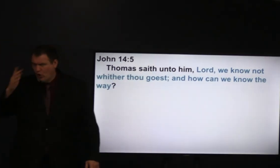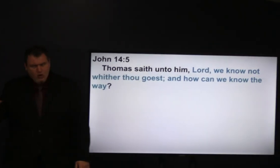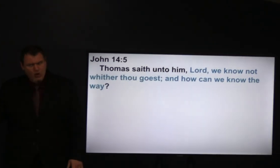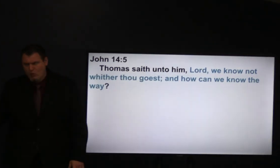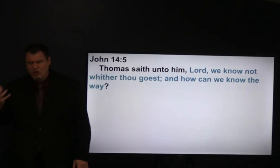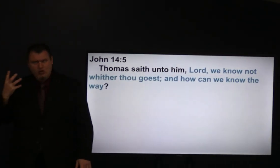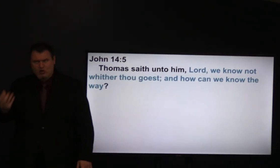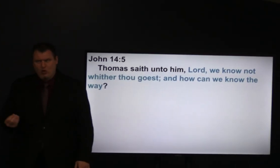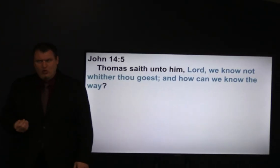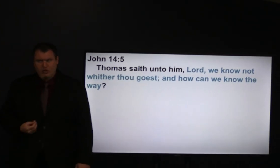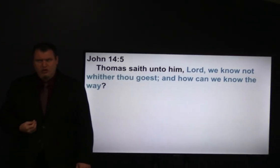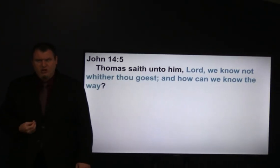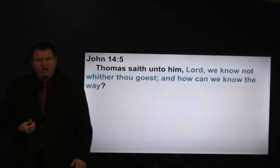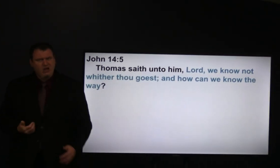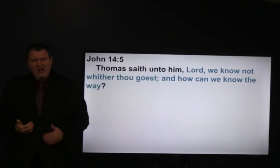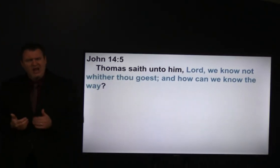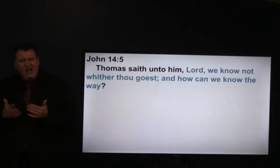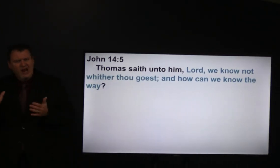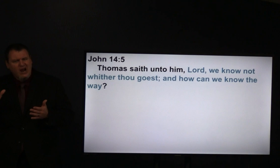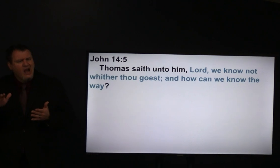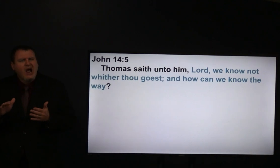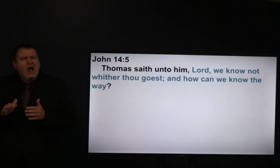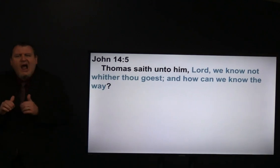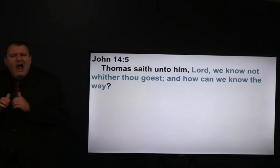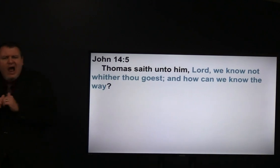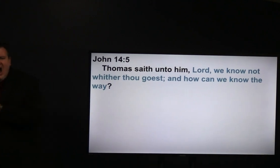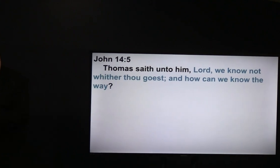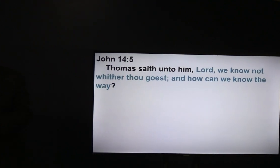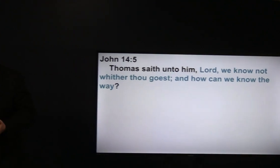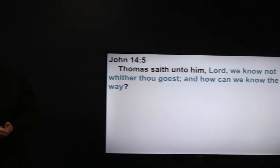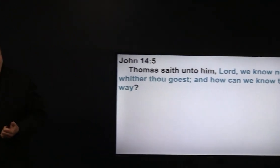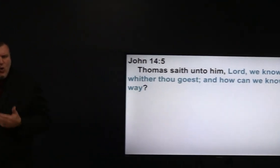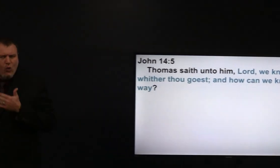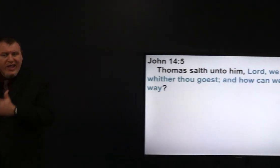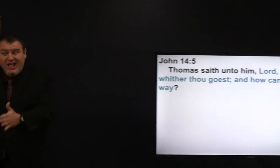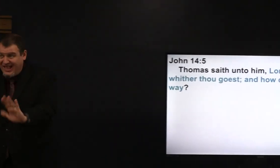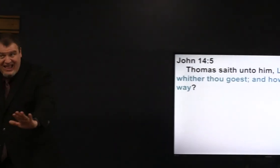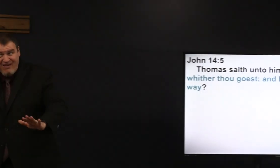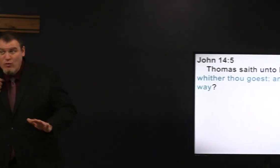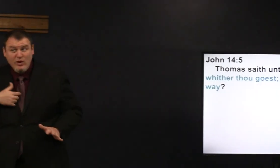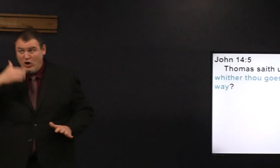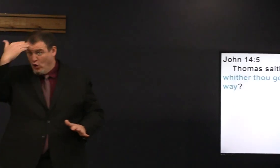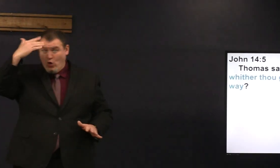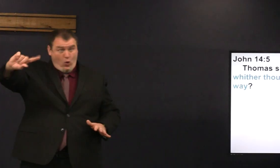Thomas says to him Lord we know not whether thou goest and how can we know the way